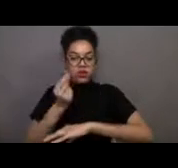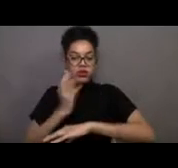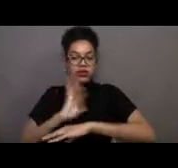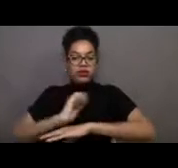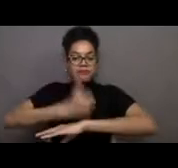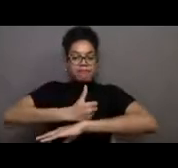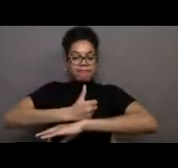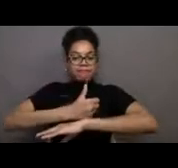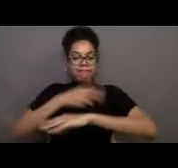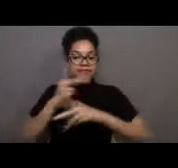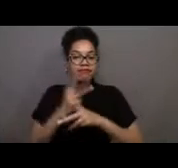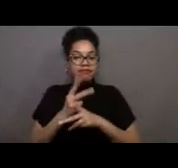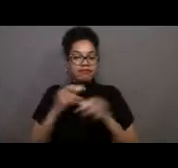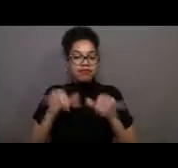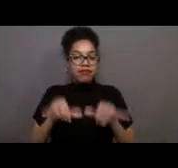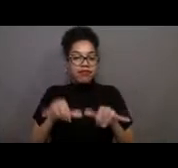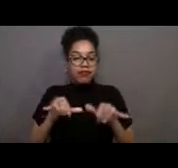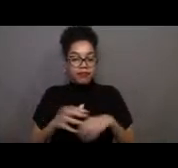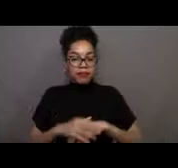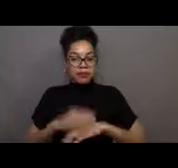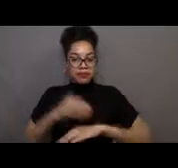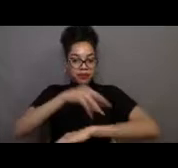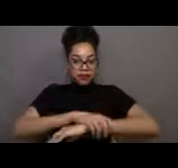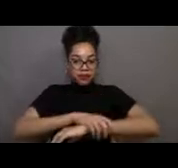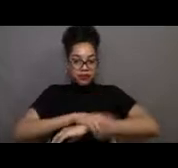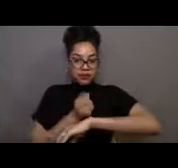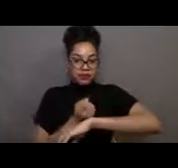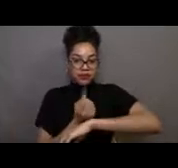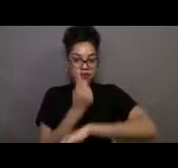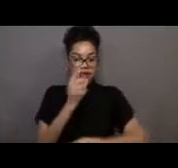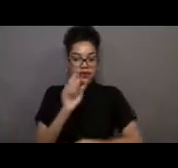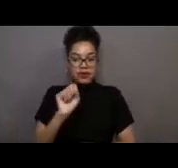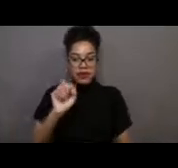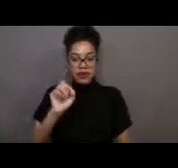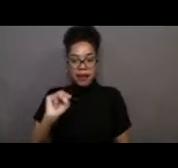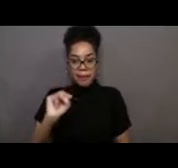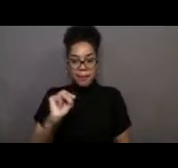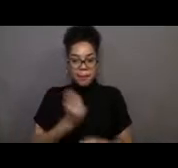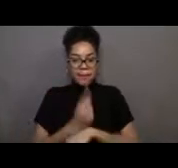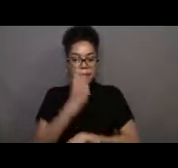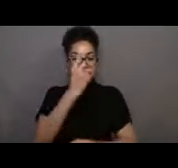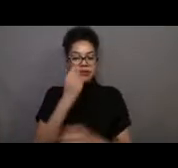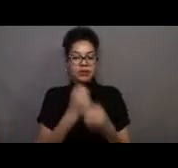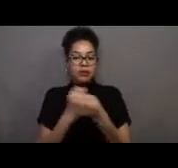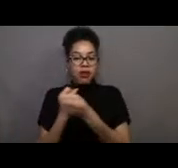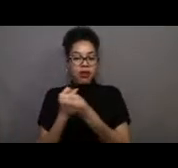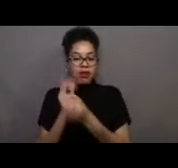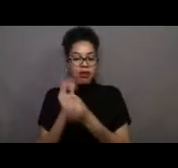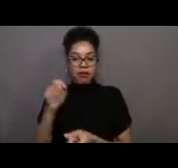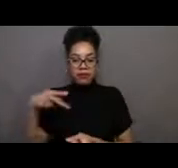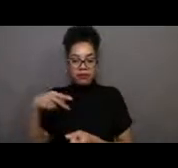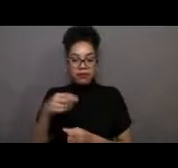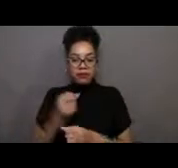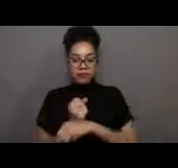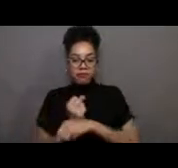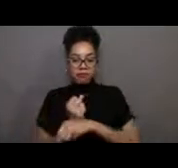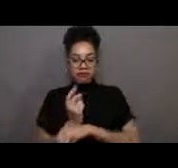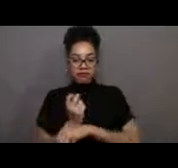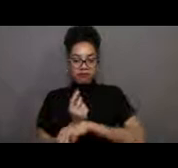Attached to that holdfast is the stipe. These are the support structure of the kelp. The stipes of giant kelp can grow almost a foot a day within the sanctuary.